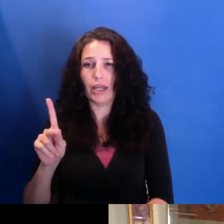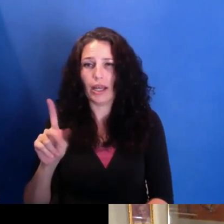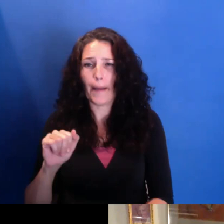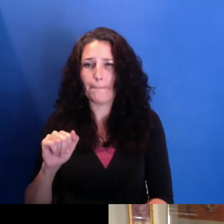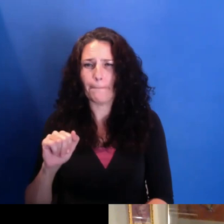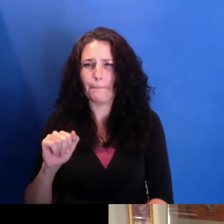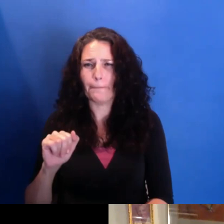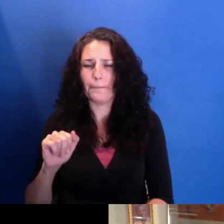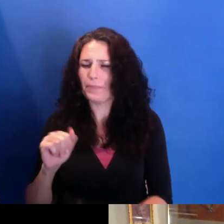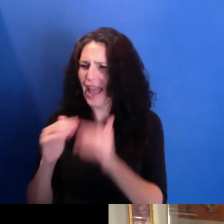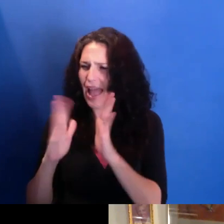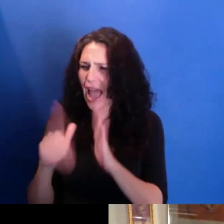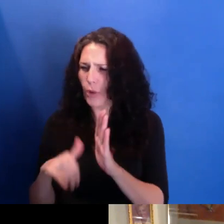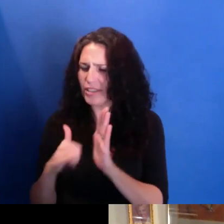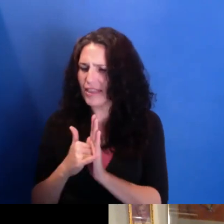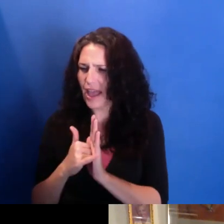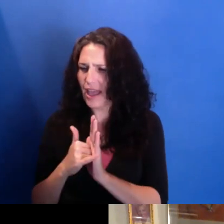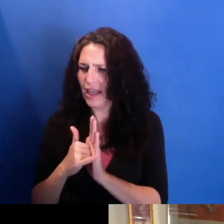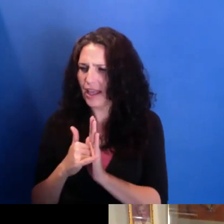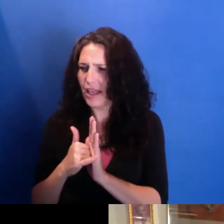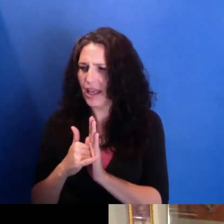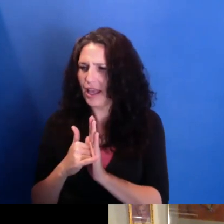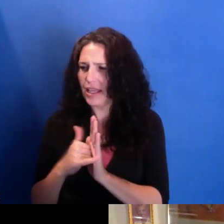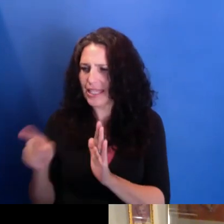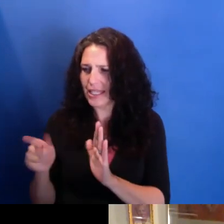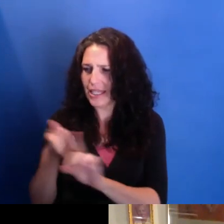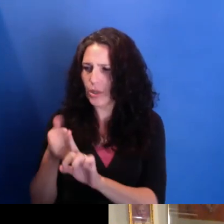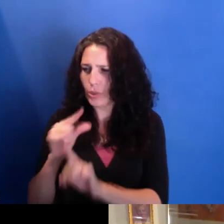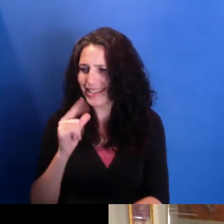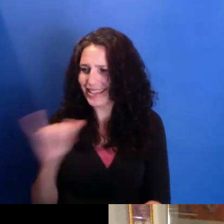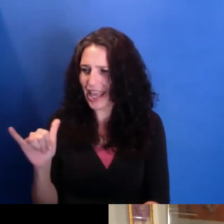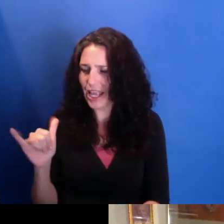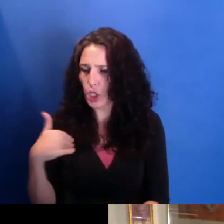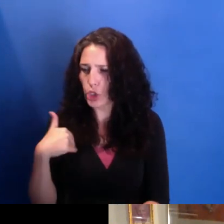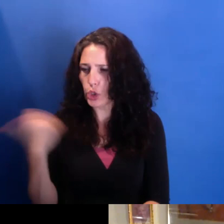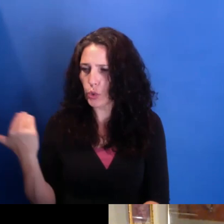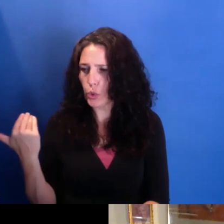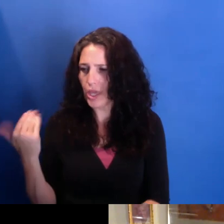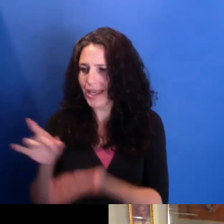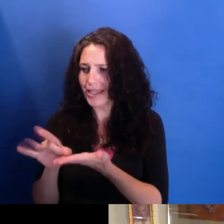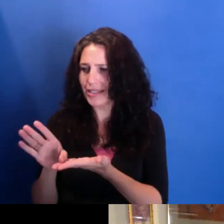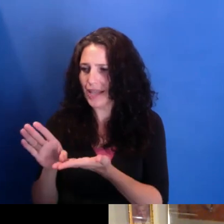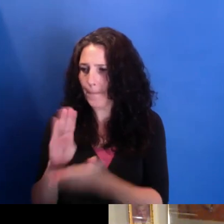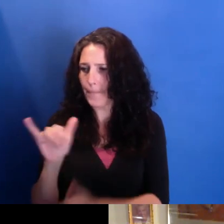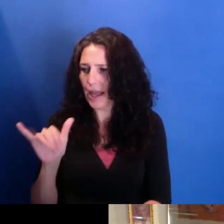he said he was a gay youth who was put out by his parents and developed here in Newark a house.